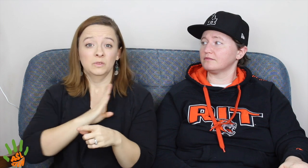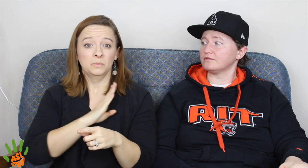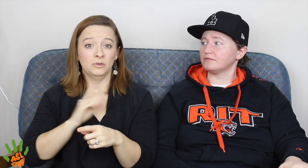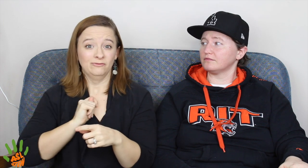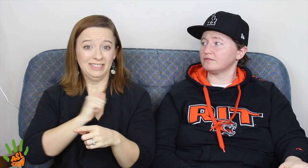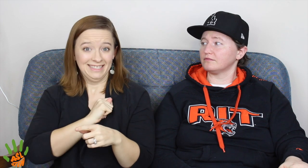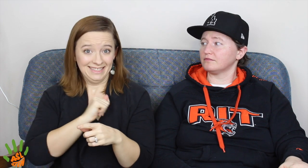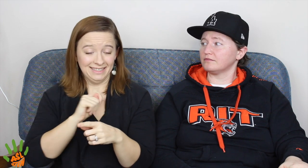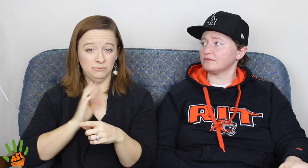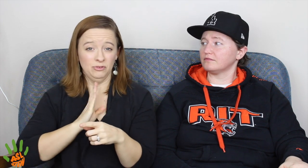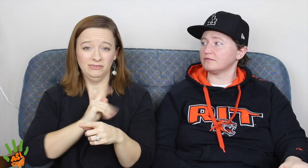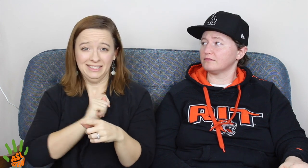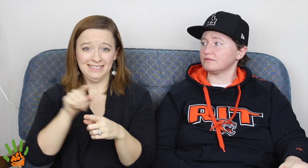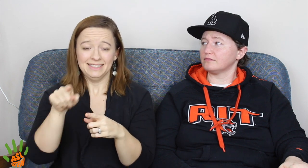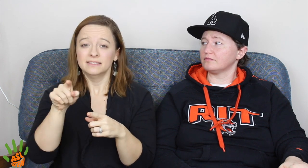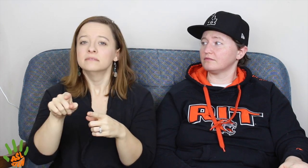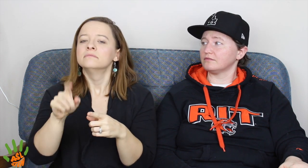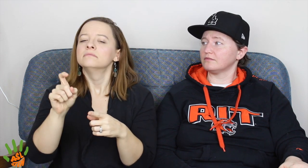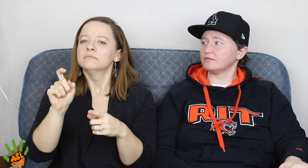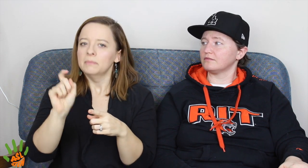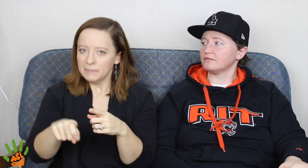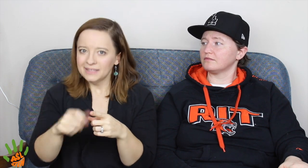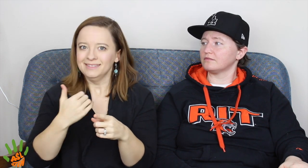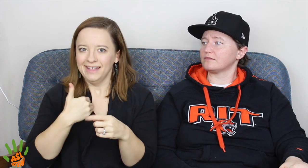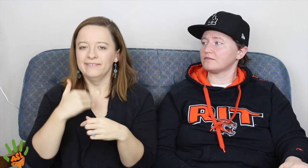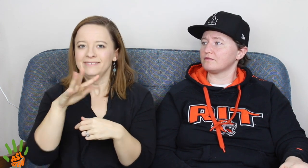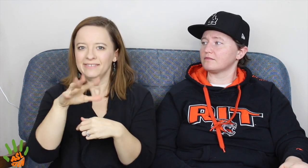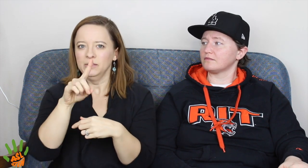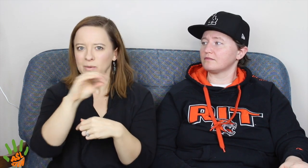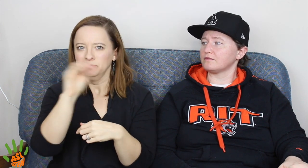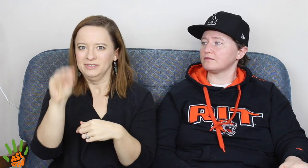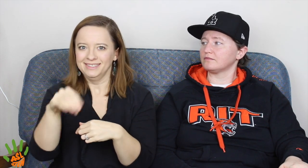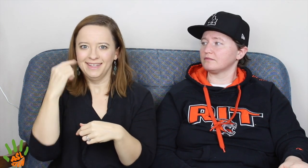The third one is that within the Board of Trustees,